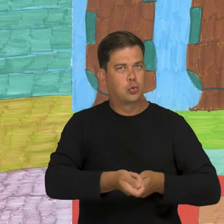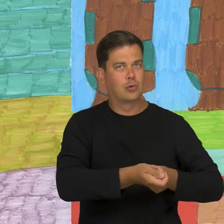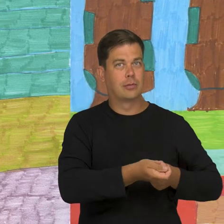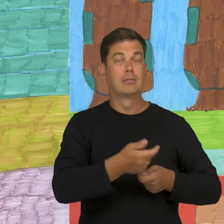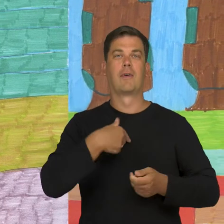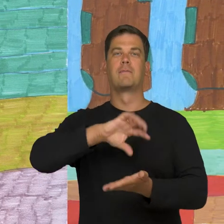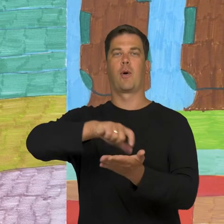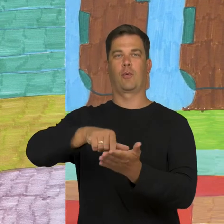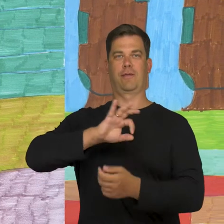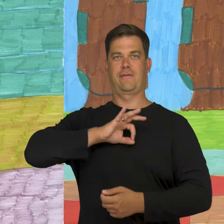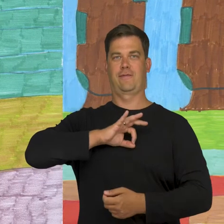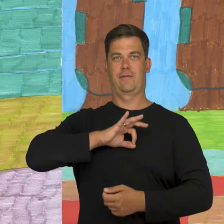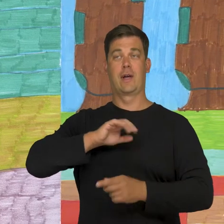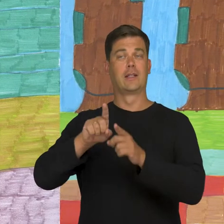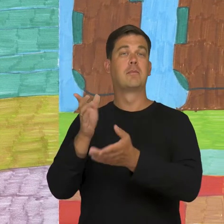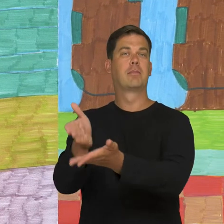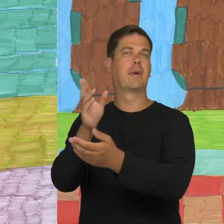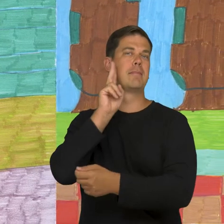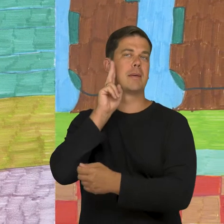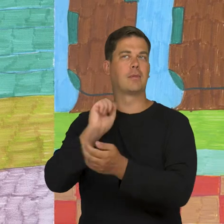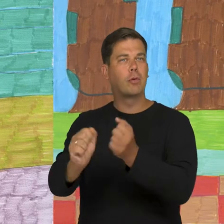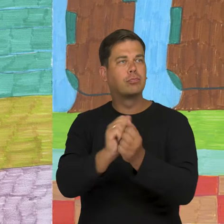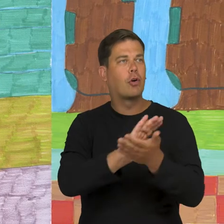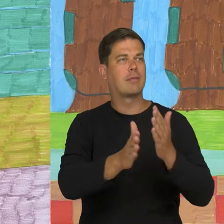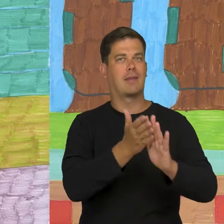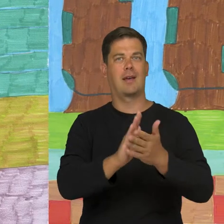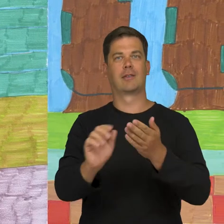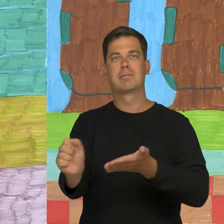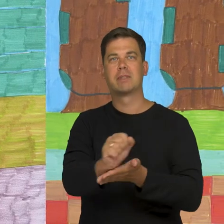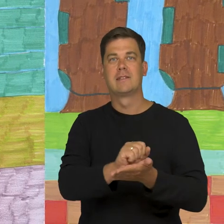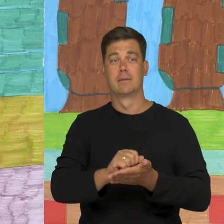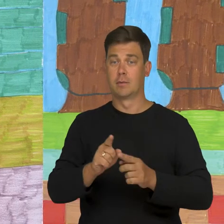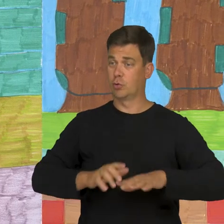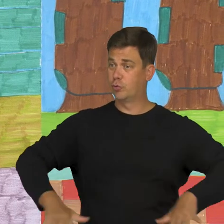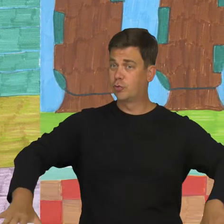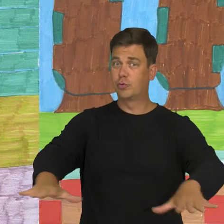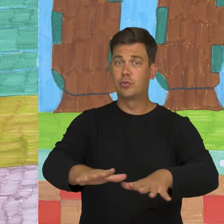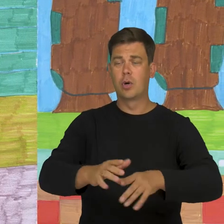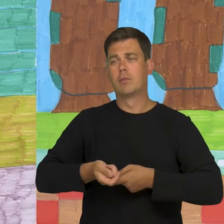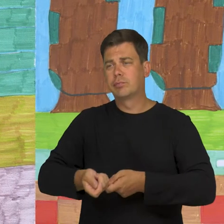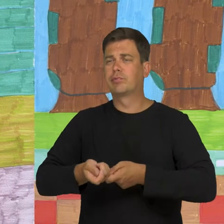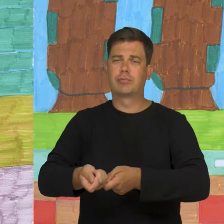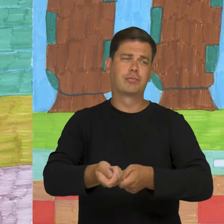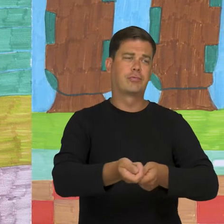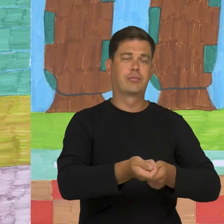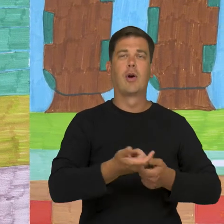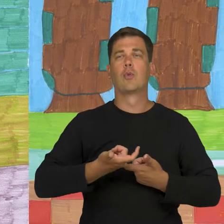Vacuuming the room. I helped mom with cleaning and washing up. I cleaned the floor in the hallway and rooms.